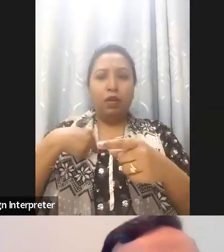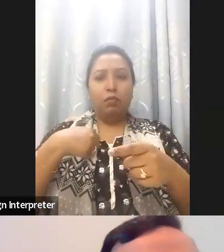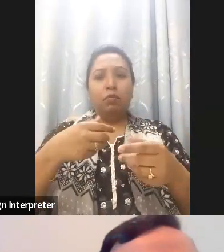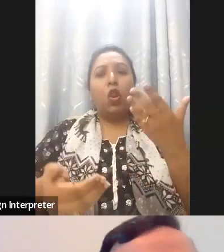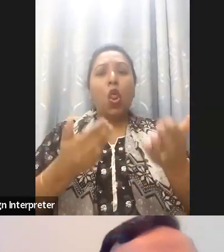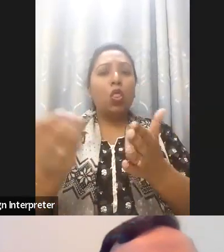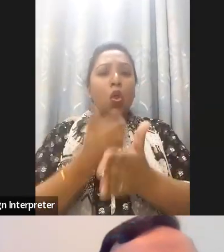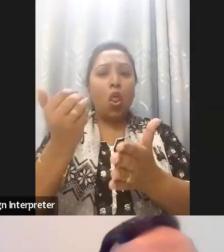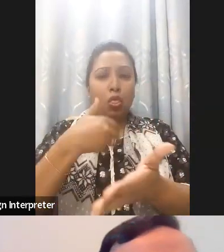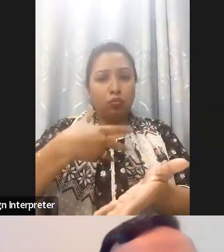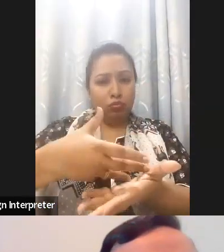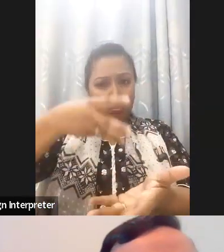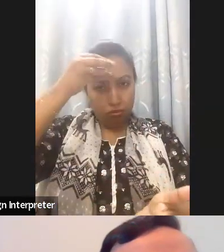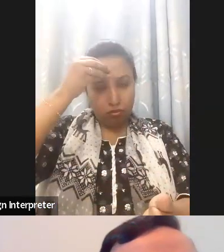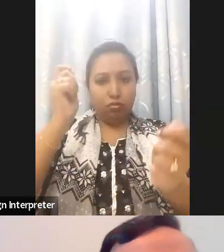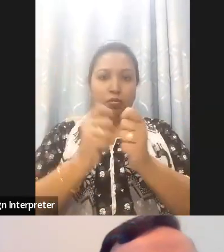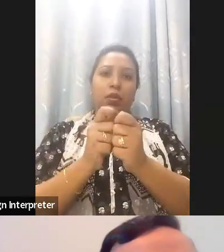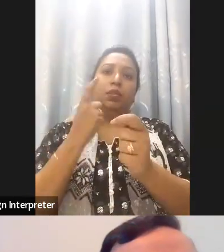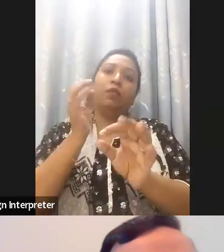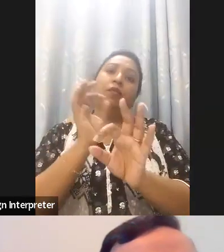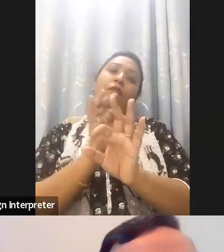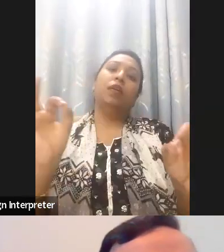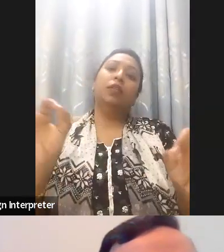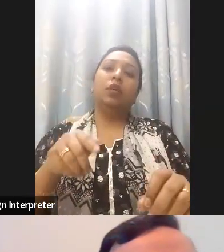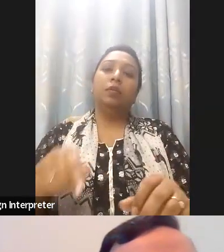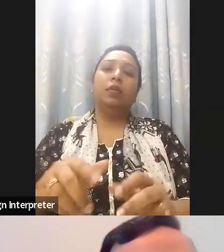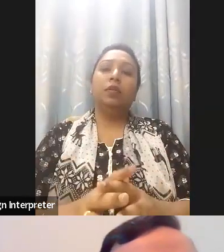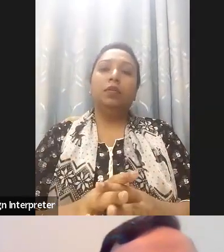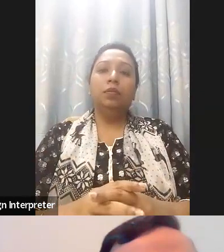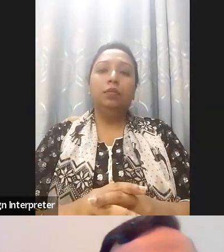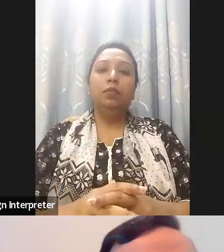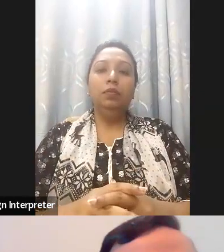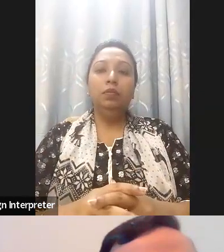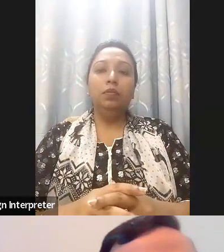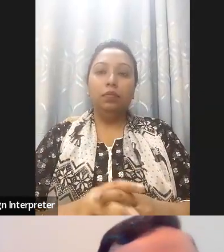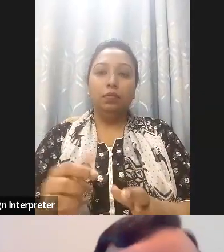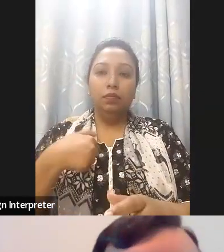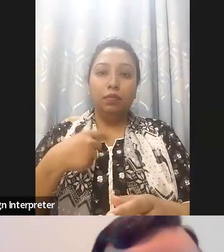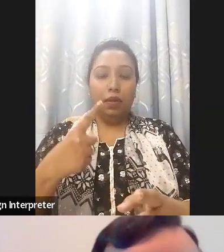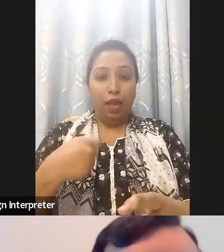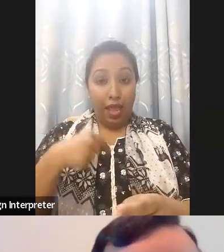as a good Ally to help you in implementation. I think that the the foundation is there and we can help